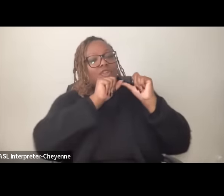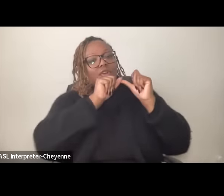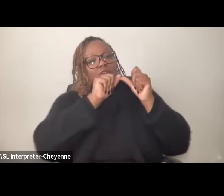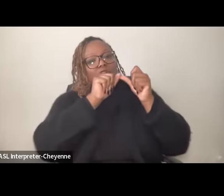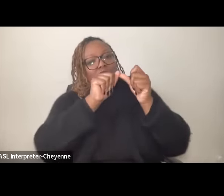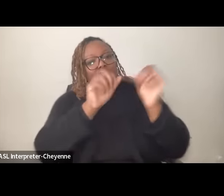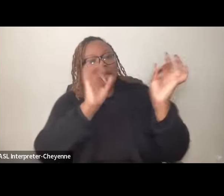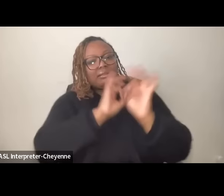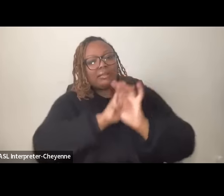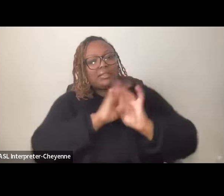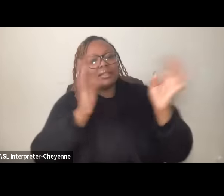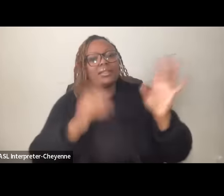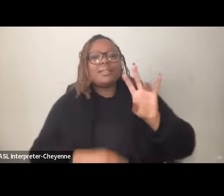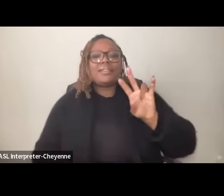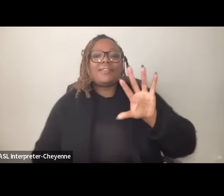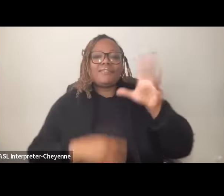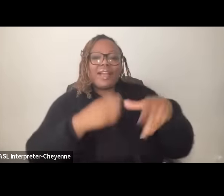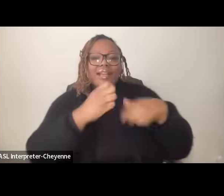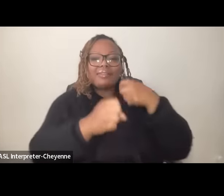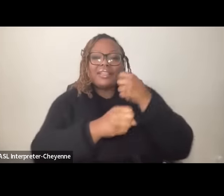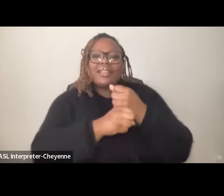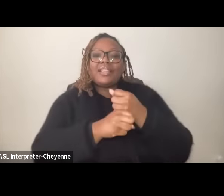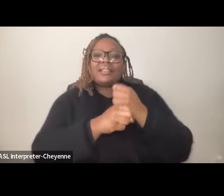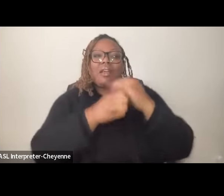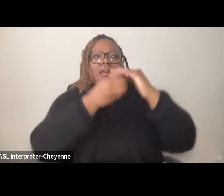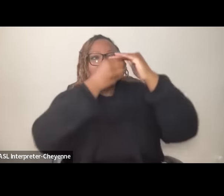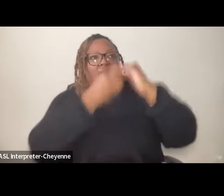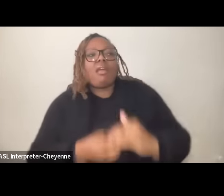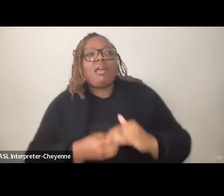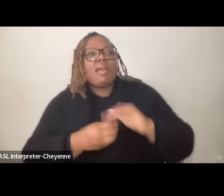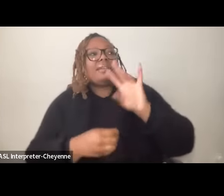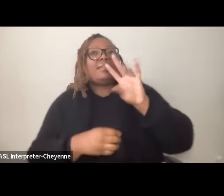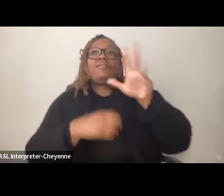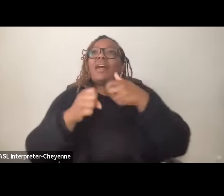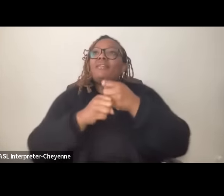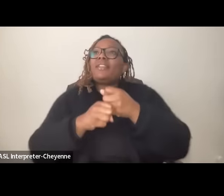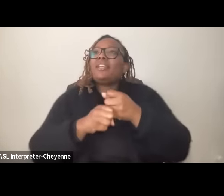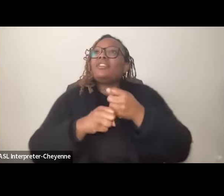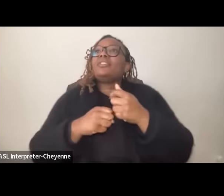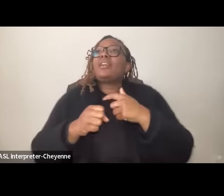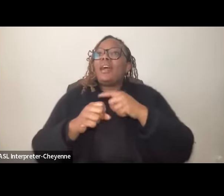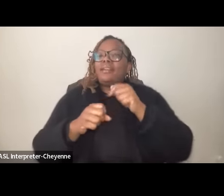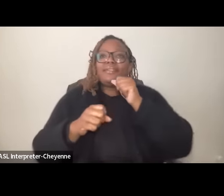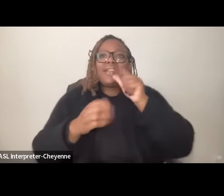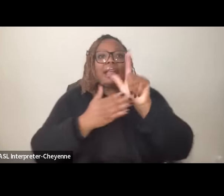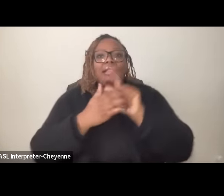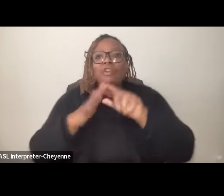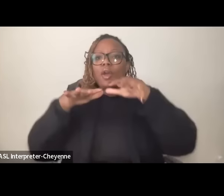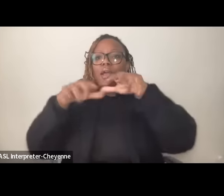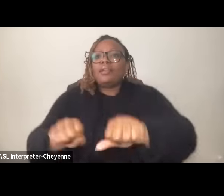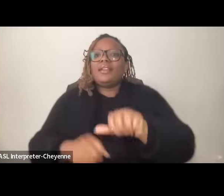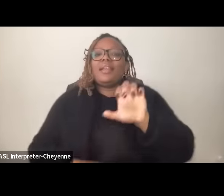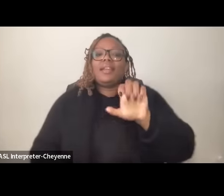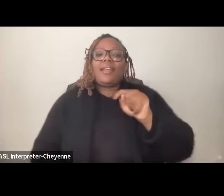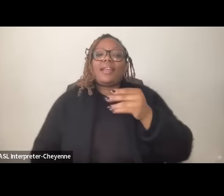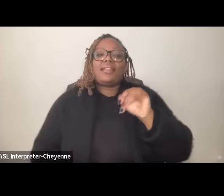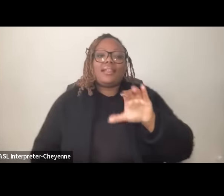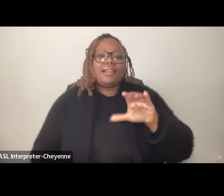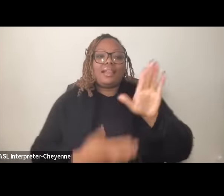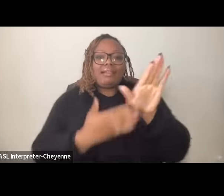the 75 years of repression the 75 years of illegal occupation and ethnic cleansing um